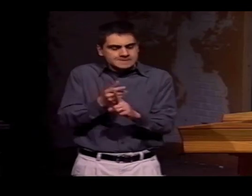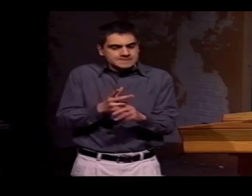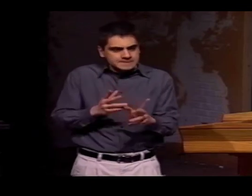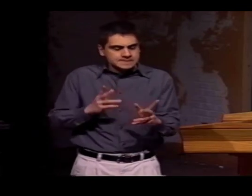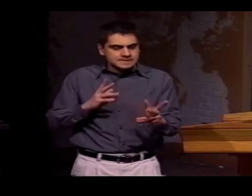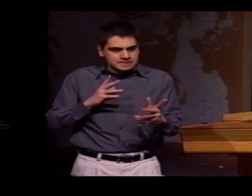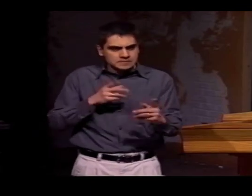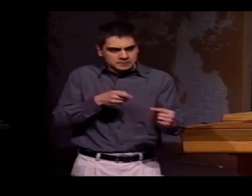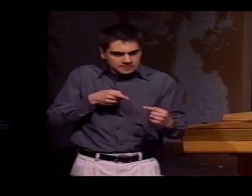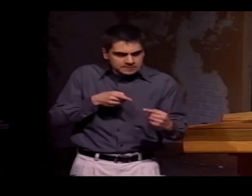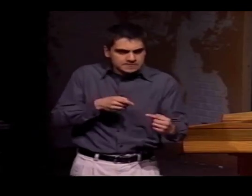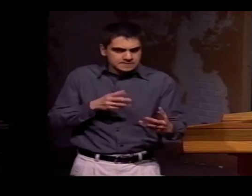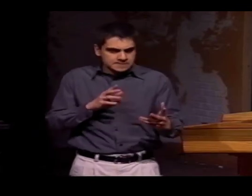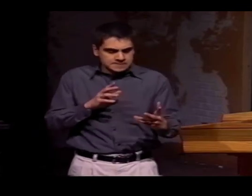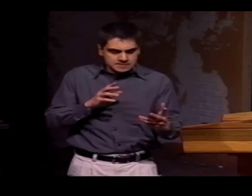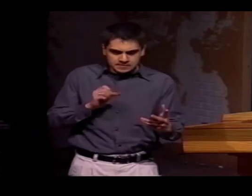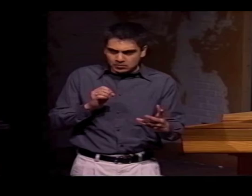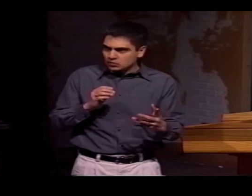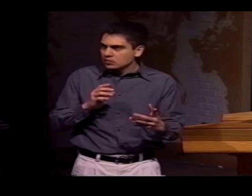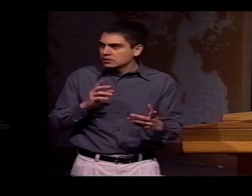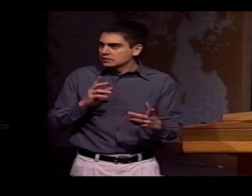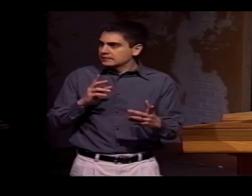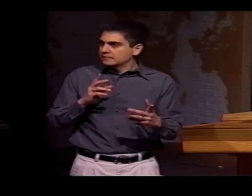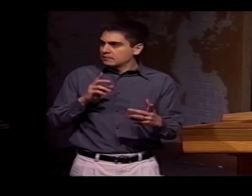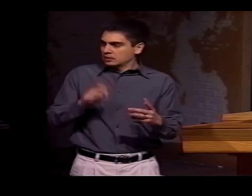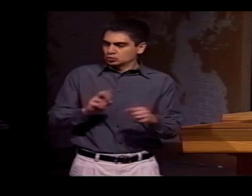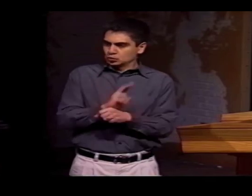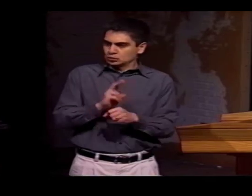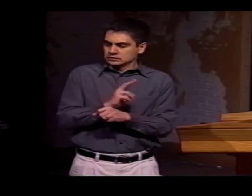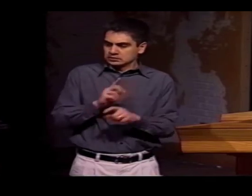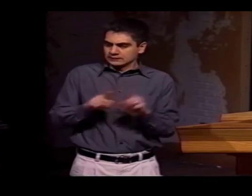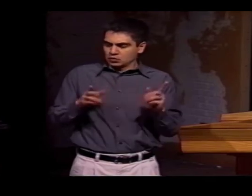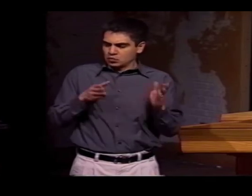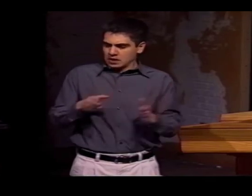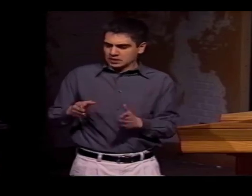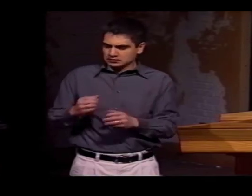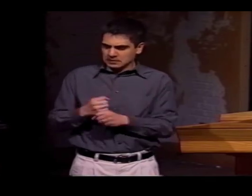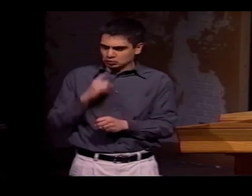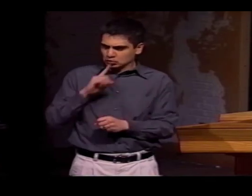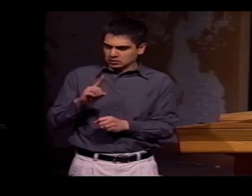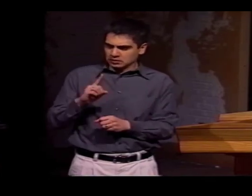IT WAS REALLY HARD, THOUGH, WHEN THEY WERE TRYING TO COMMUNICATE NUMBERS WITH ONE ANOTHER,